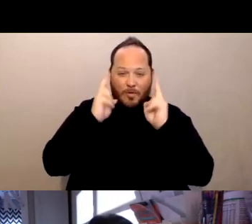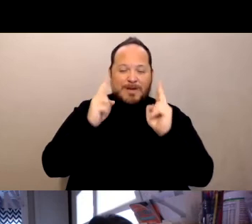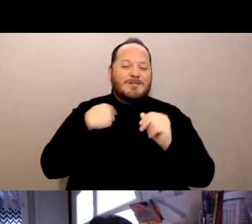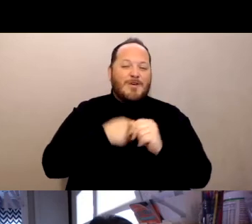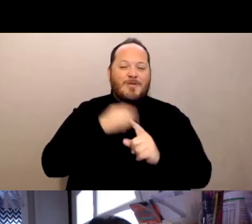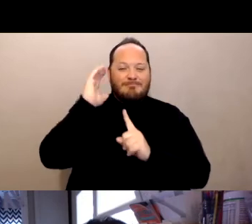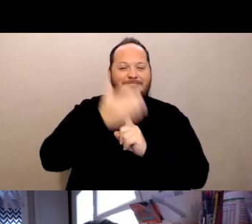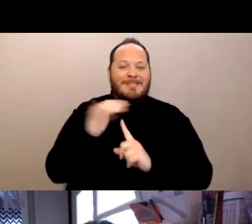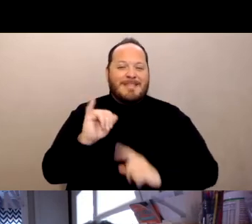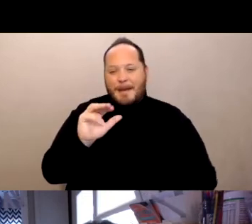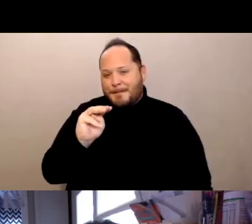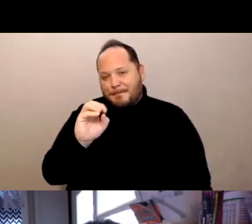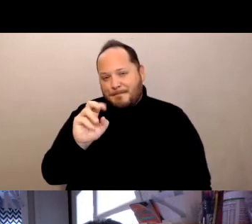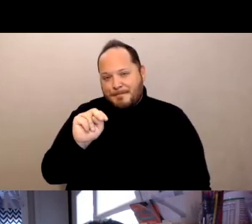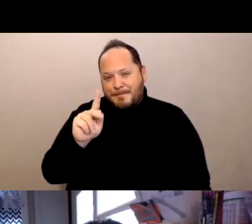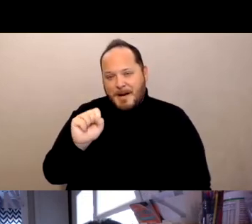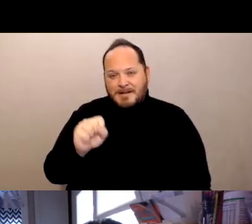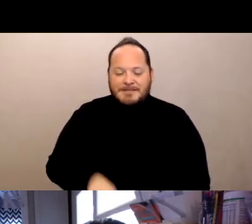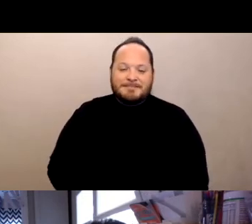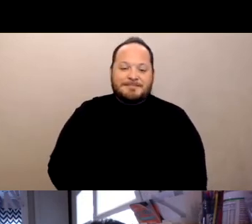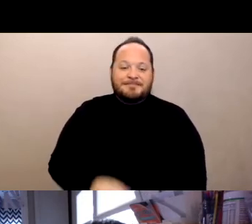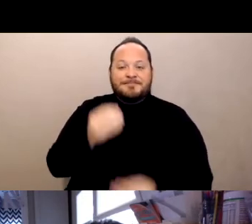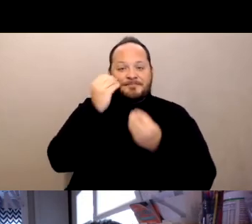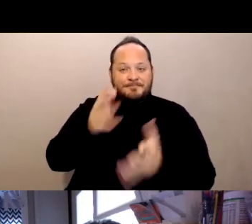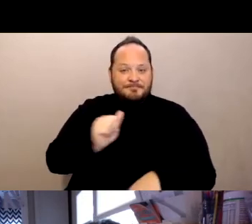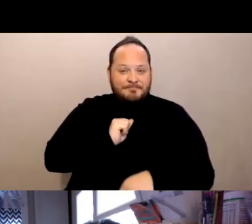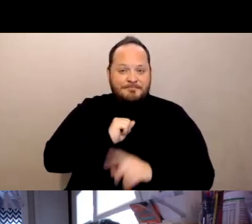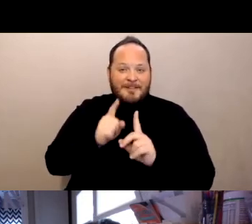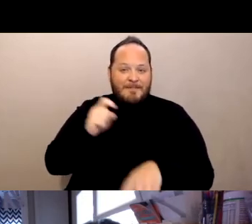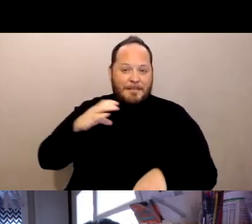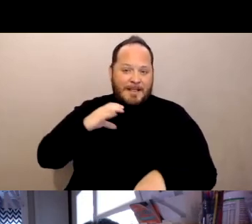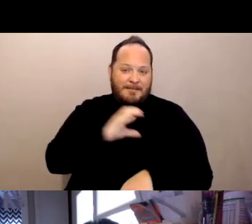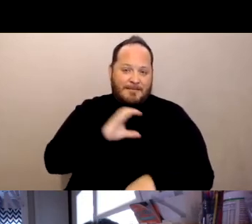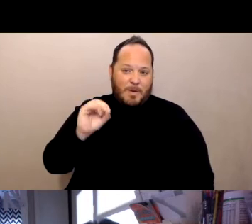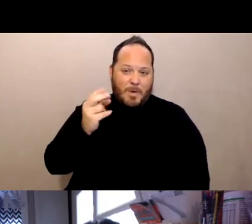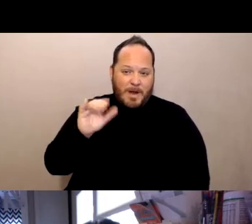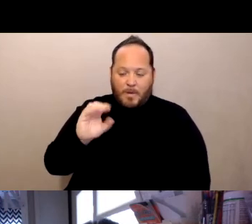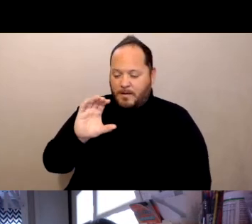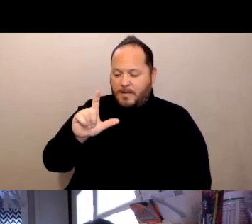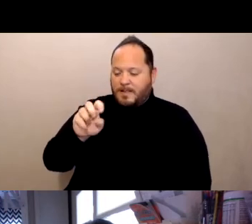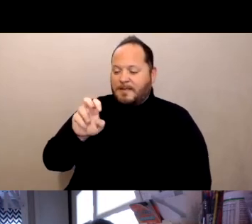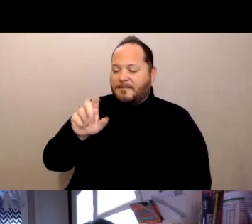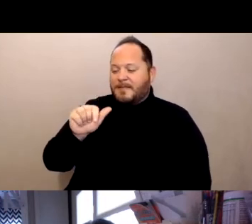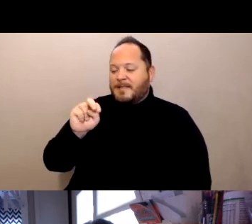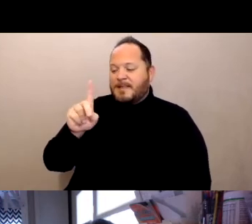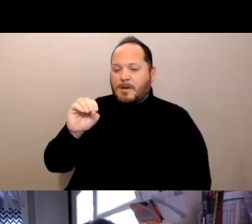So I am from Cleveland, Ohio, or nearby Cleveland, Ohio. I grew up in Ohio, I went to college in Ohio,